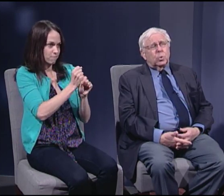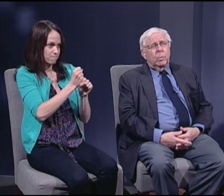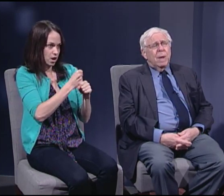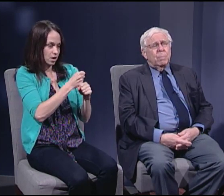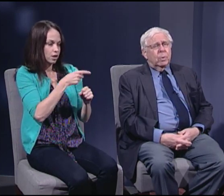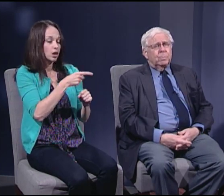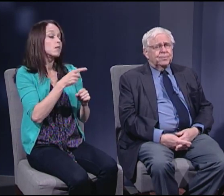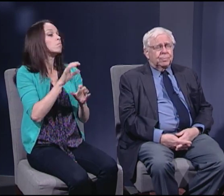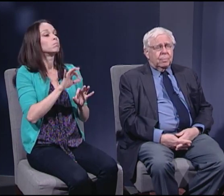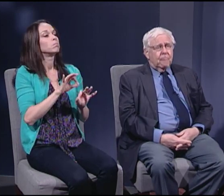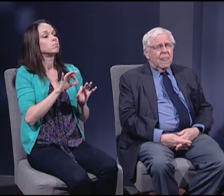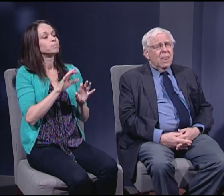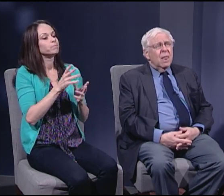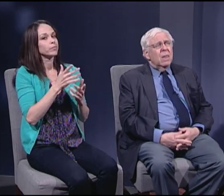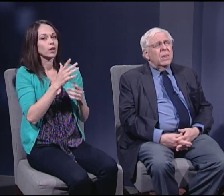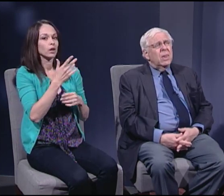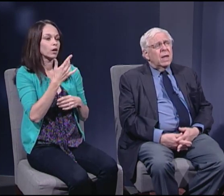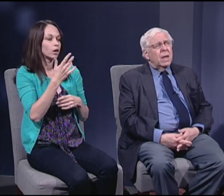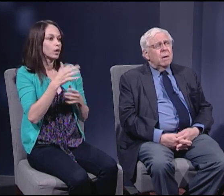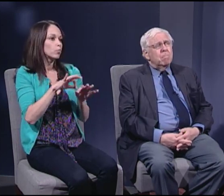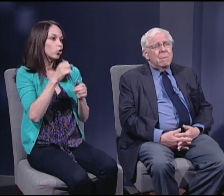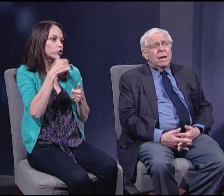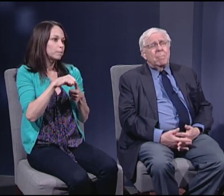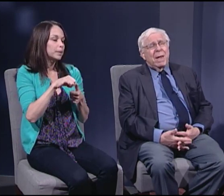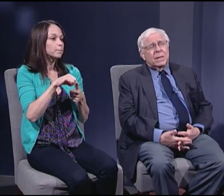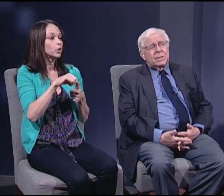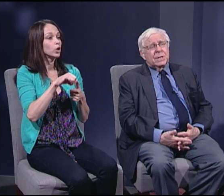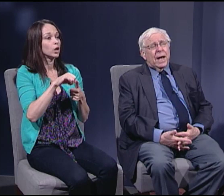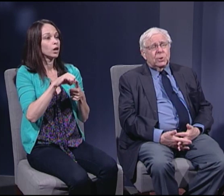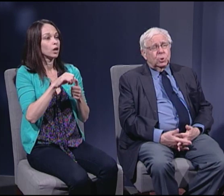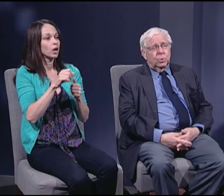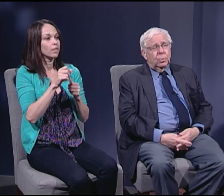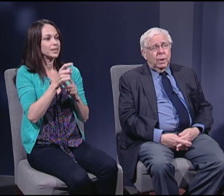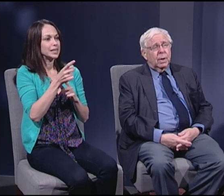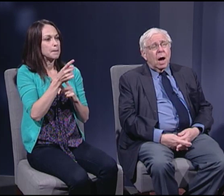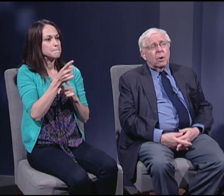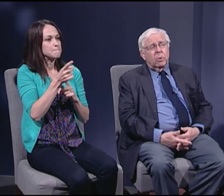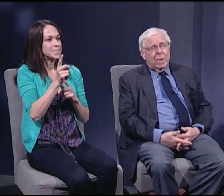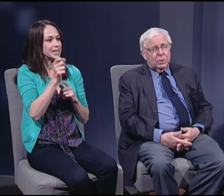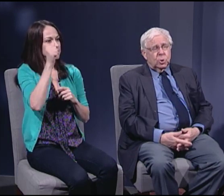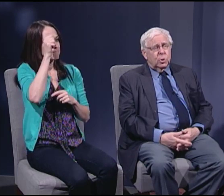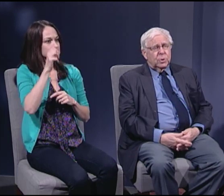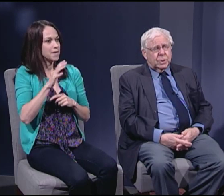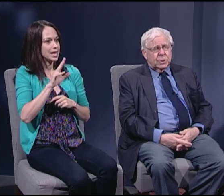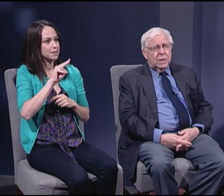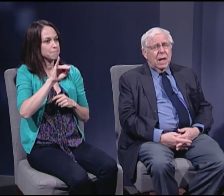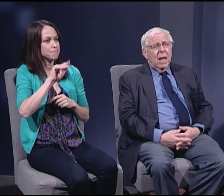to remember the Minuteman Statue in Concord, Massachusetts